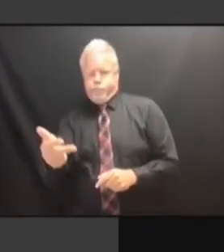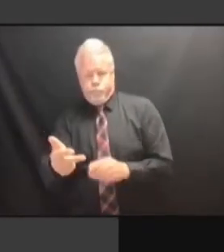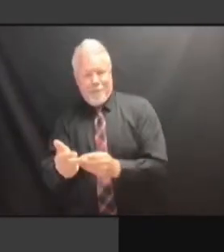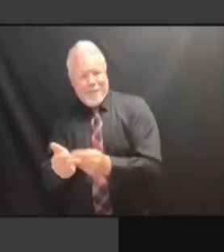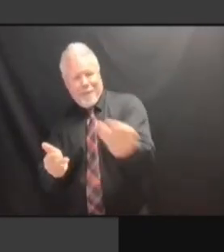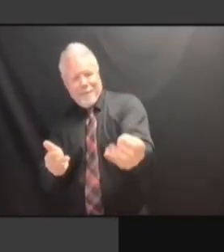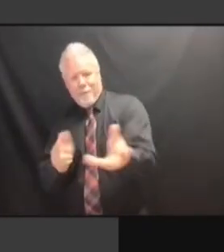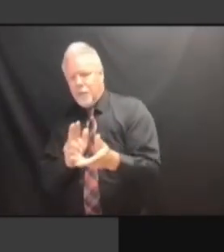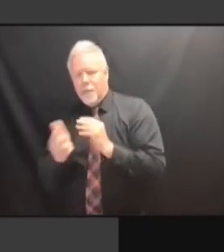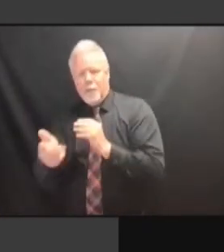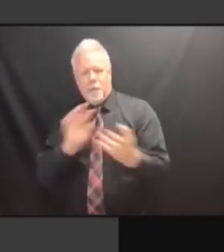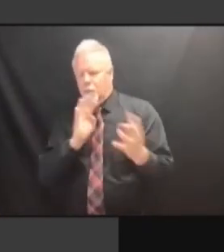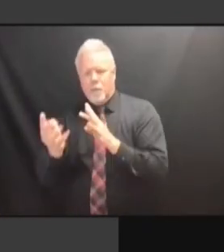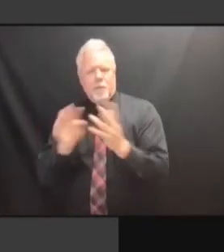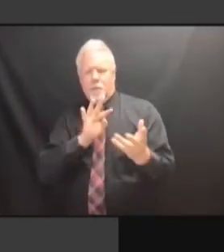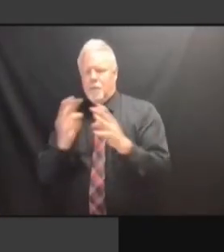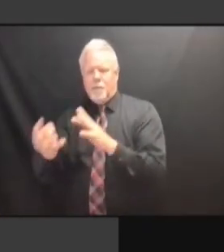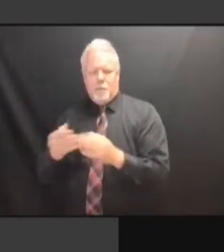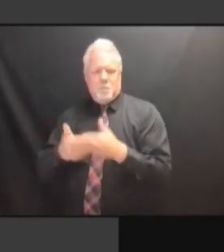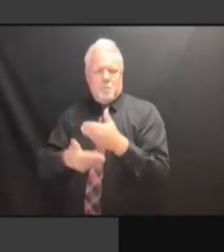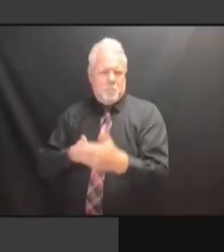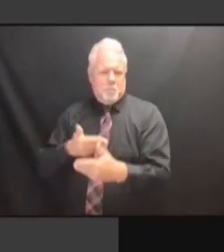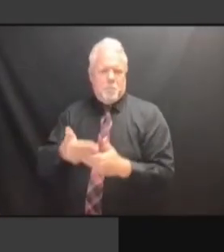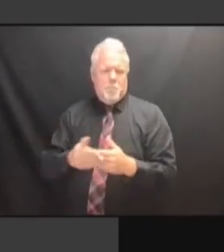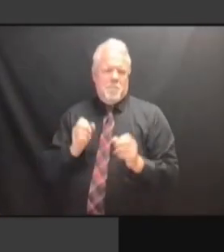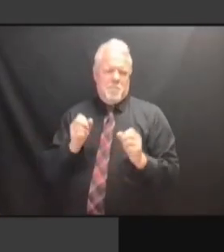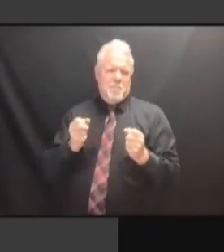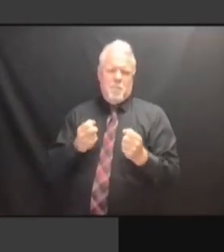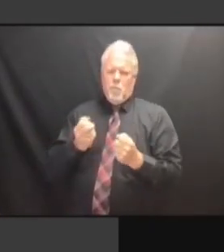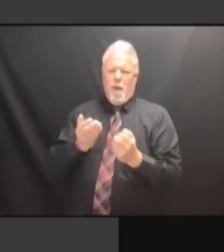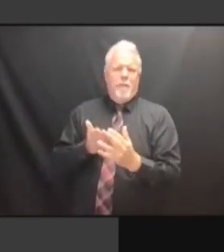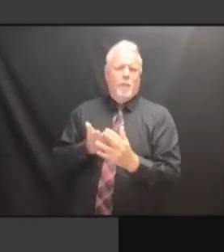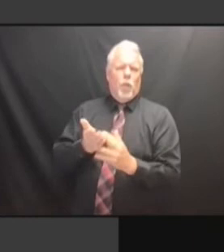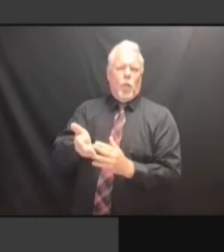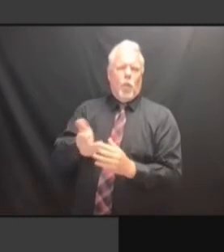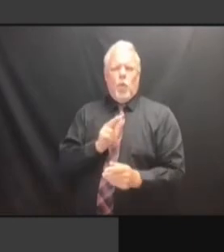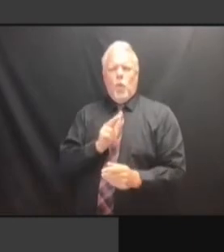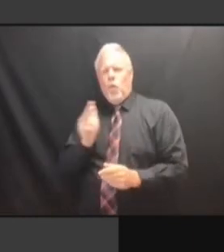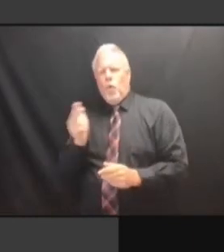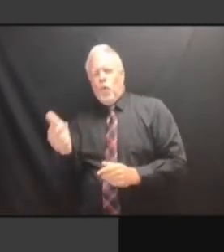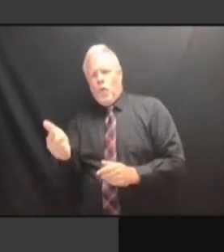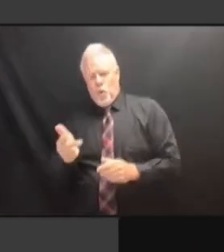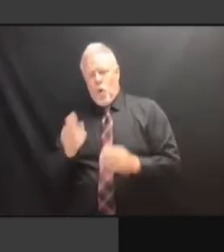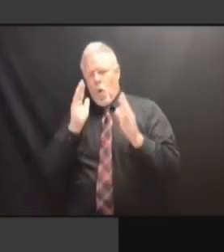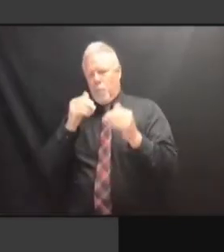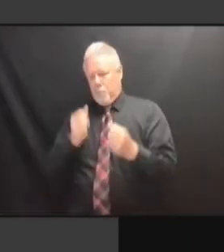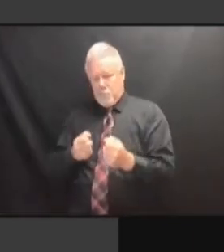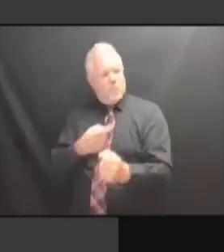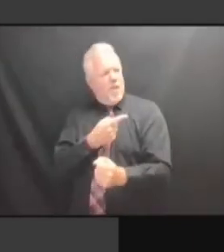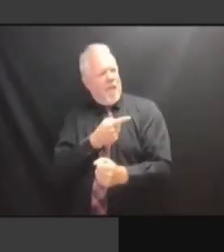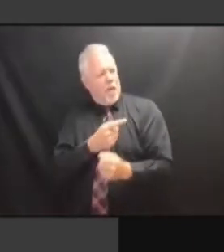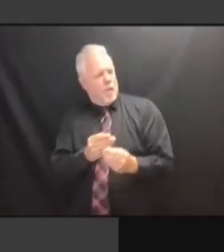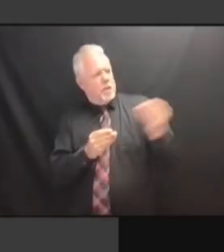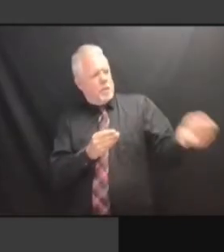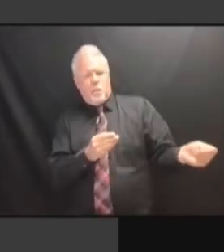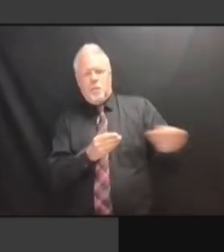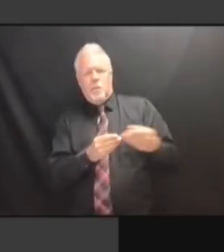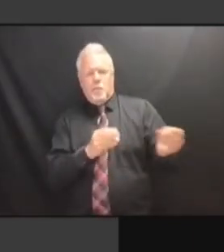WE HAVE PROVEN, IF NOTHING ELSE OVER THE LAST TWO YEARS, THAT OVER THE LAST TWO YEARS, THAT OVER THE LAST TWO YEARS, THAT WE'RE OVER THE LAST TWO YEARS, THAT WE'RE ABLE OVER THE LAST TWO YEARS, THAT WE'RE ABLE TO OVER THE LAST TWO YEARS, THAT WE'RE ABLE TO DO OVER THE LAST TWO YEARS, THAT WE'RE ABLE TO DO SOME OVER THE LAST TWO YEARS, THAT WE'RE ABLE TO DO SOME REMOTE WE'RE ABLE TO DO SOME REMOTE WE'RE ABLE TO DO SOME REMOTE WORK. WORK. WORK. SO WORK. SO WE'RE WORK. SO WE'RE NOT WORK. SO WE'RE NOT DISCOUNTING WORK. SO WE'RE NOT DISCOUNTING IT. SO WE'RE NOT DISCOUNTING IT. SO WE'RE NOT DISCOUNTING IT. BUT SO WE'RE NOT DISCOUNTING IT. BUT RIGHT SO WE'RE NOT DISCOUNTING IT. BUT RIGHT NOW, SO WE'RE NOT DISCOUNTING IT. BUT RIGHT NOW, WE'RE SO WE'RE NOT DISCOUNTING IT. BUT RIGHT NOW, WE'RE PLANNING BUT RIGHT NOW, WE'RE PLANNING BUT RIGHT NOW, WE'RE PLANNING FOR BUT RIGHT NOW, WE'RE PLANNING FOR THE BUT RIGHT NOW, WE'RE PLANNING FOR THE SIZE